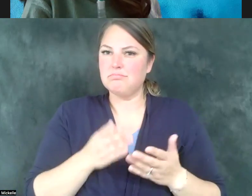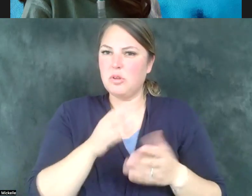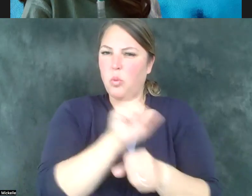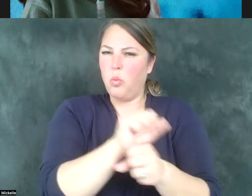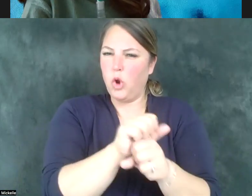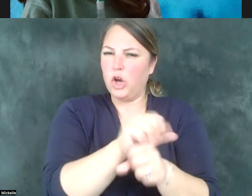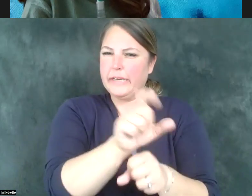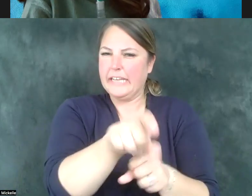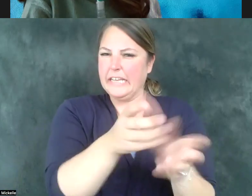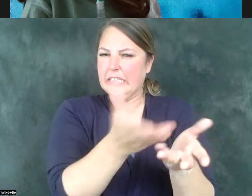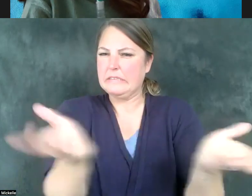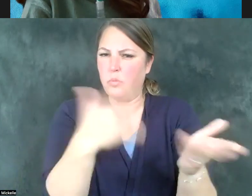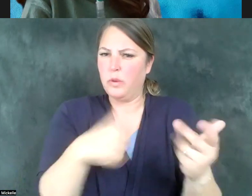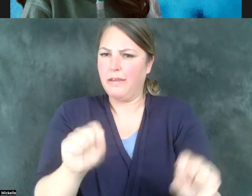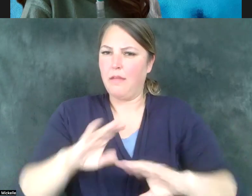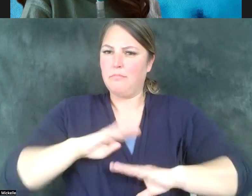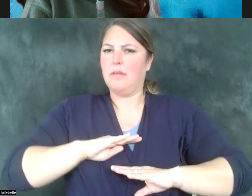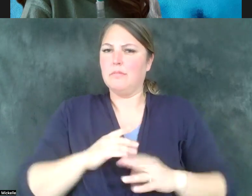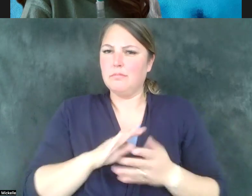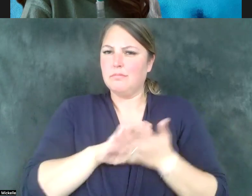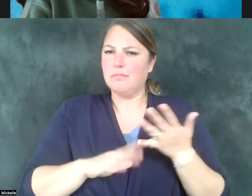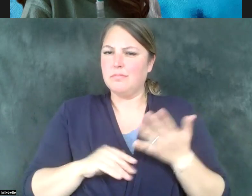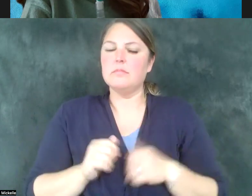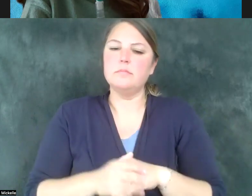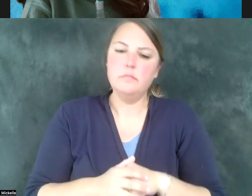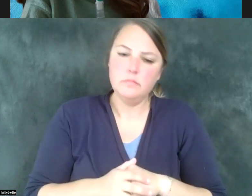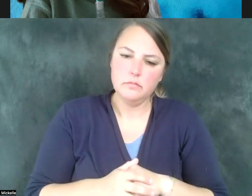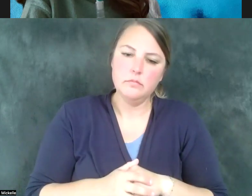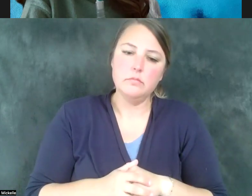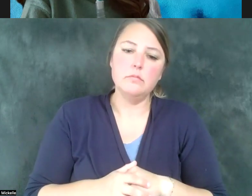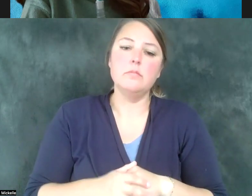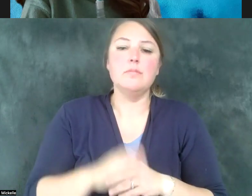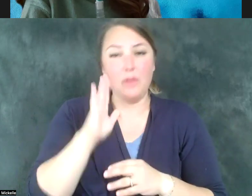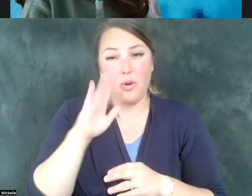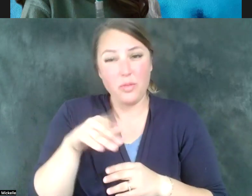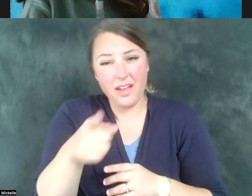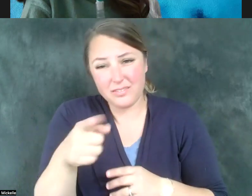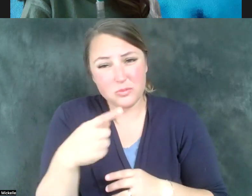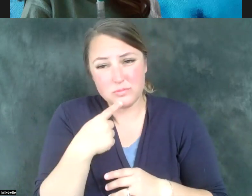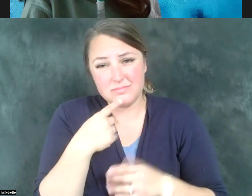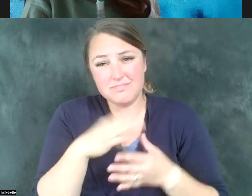I hear you saying is there are deficiencies in how those public and